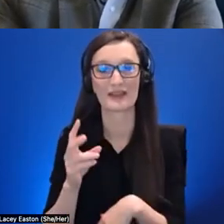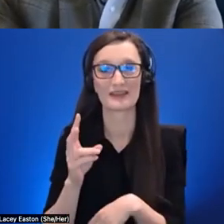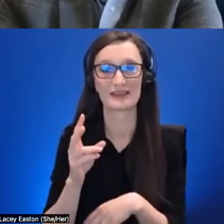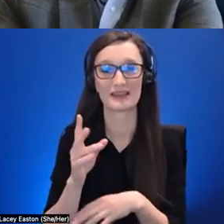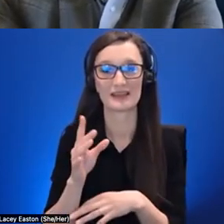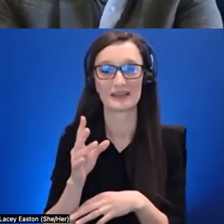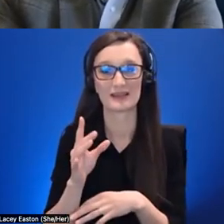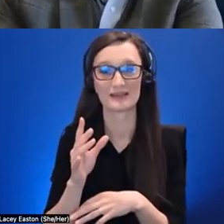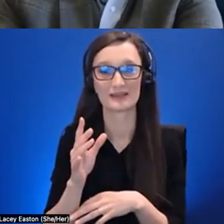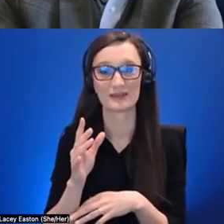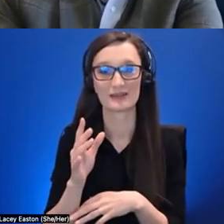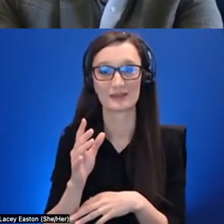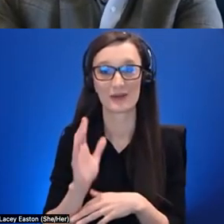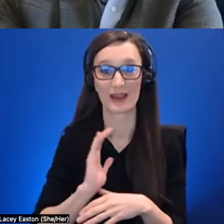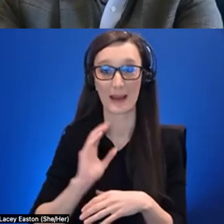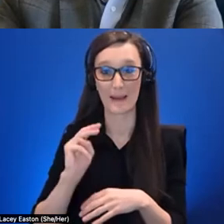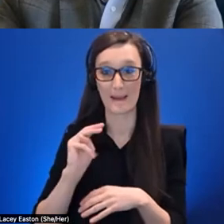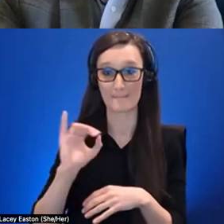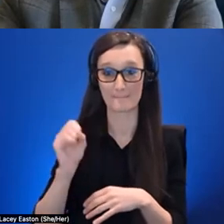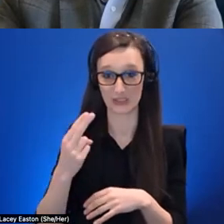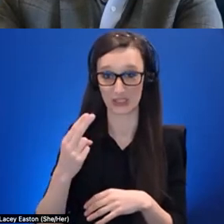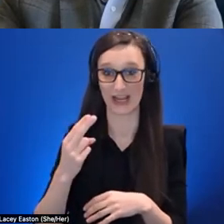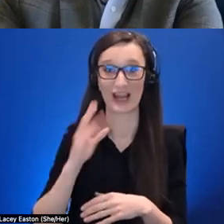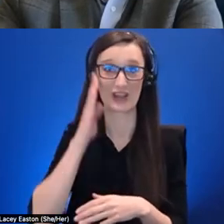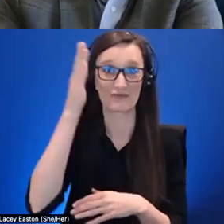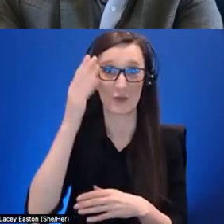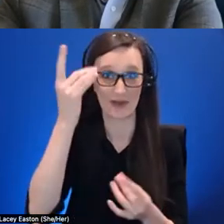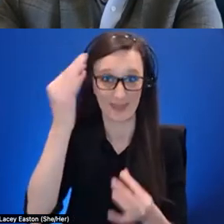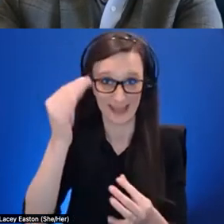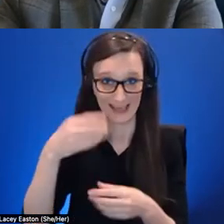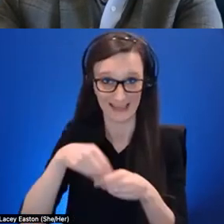michigan is the university's power thinking in xr but when i uh had uh attend faculty